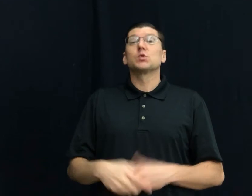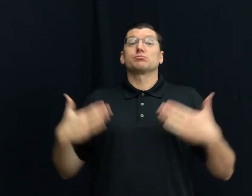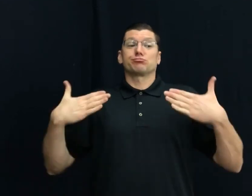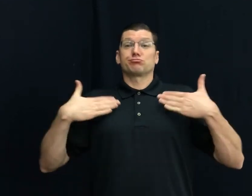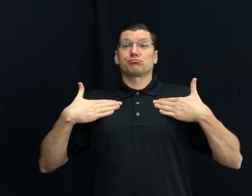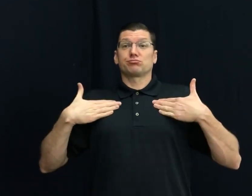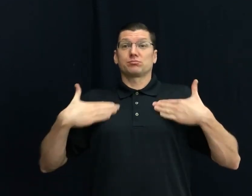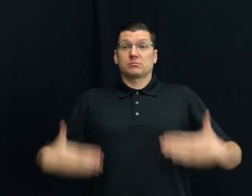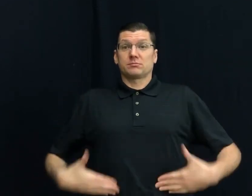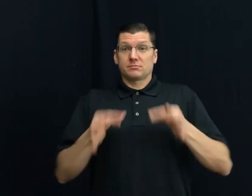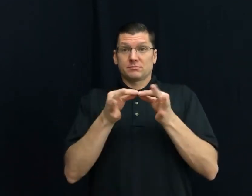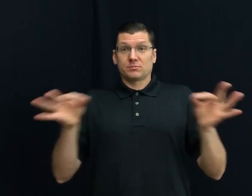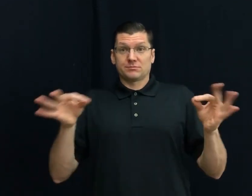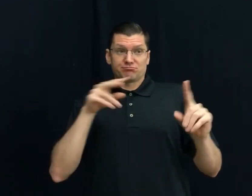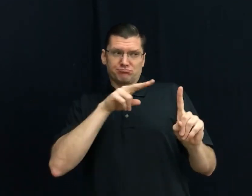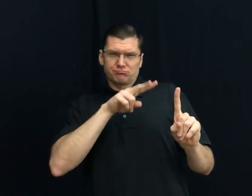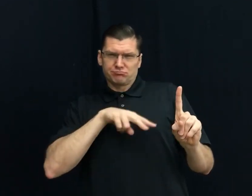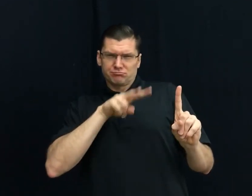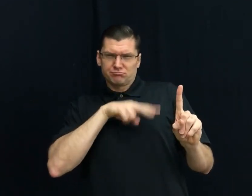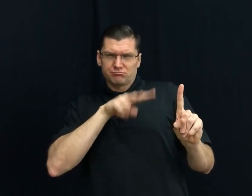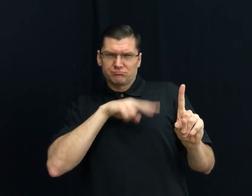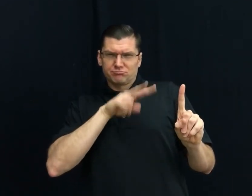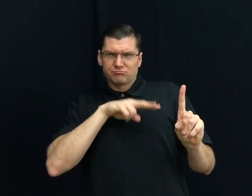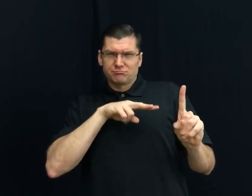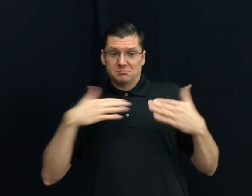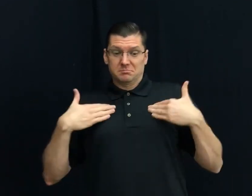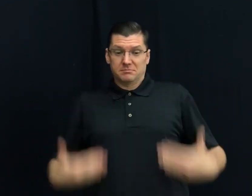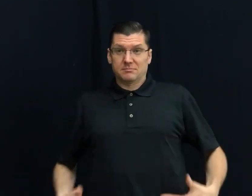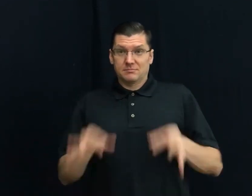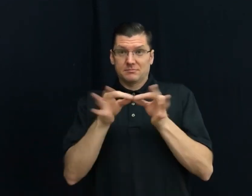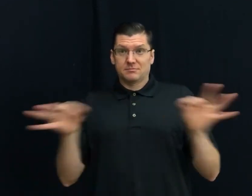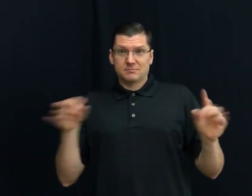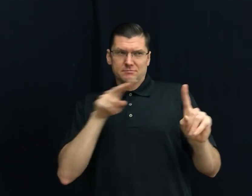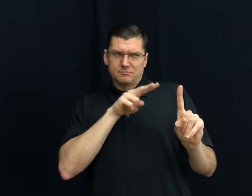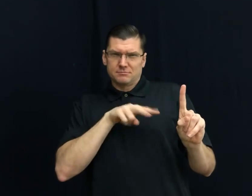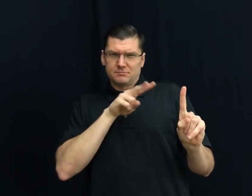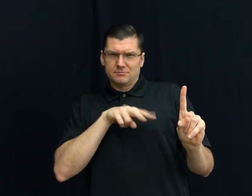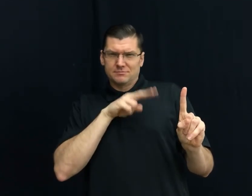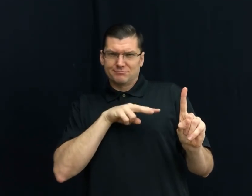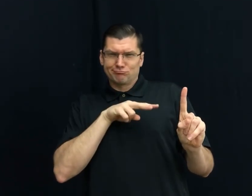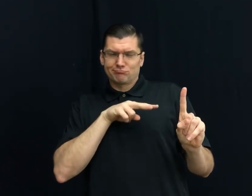34) SOCIAL CUES (body language reader)